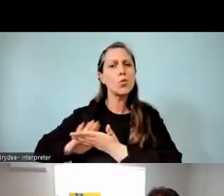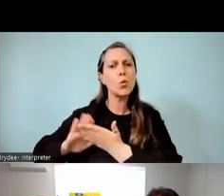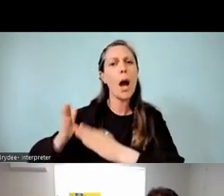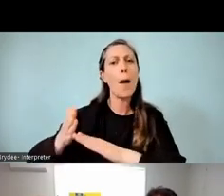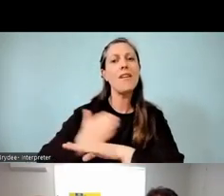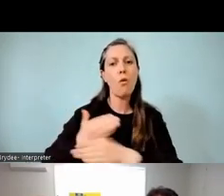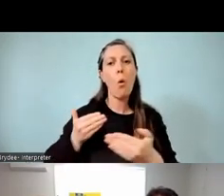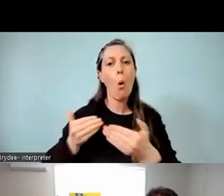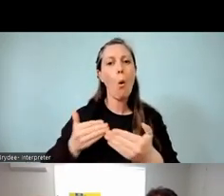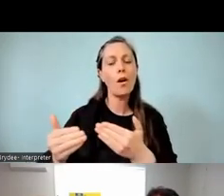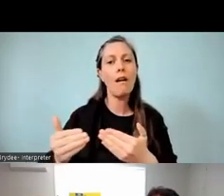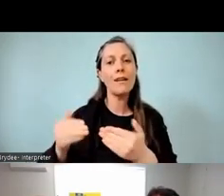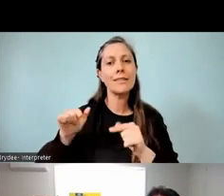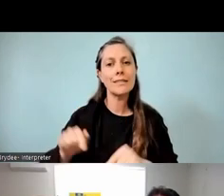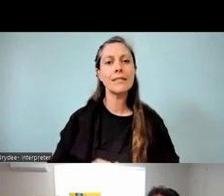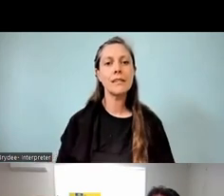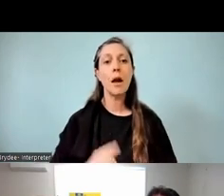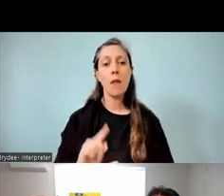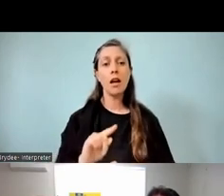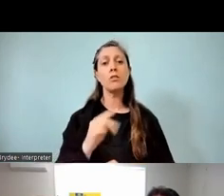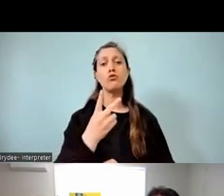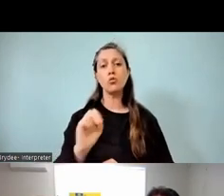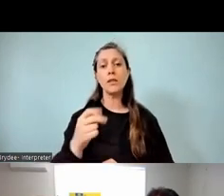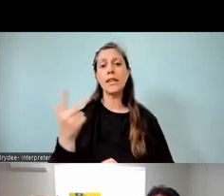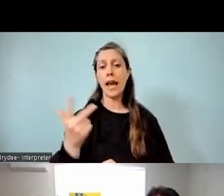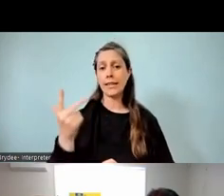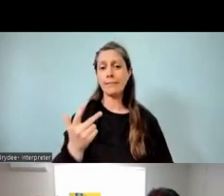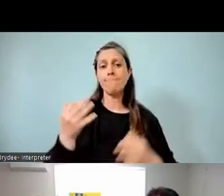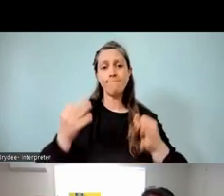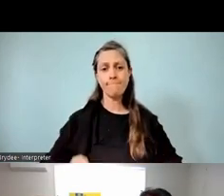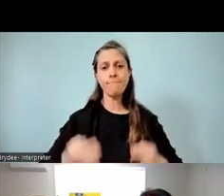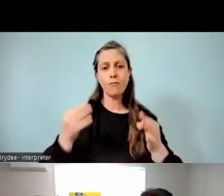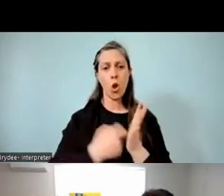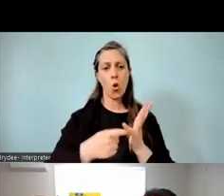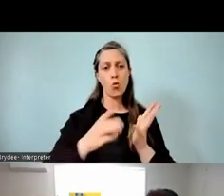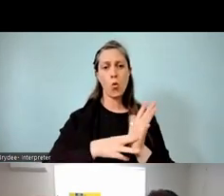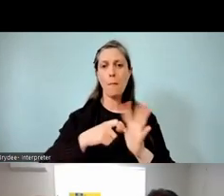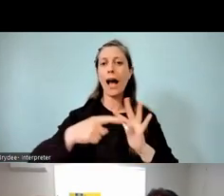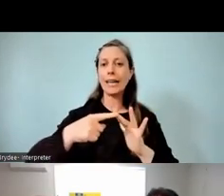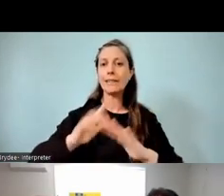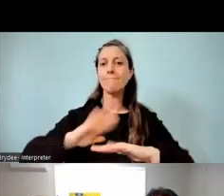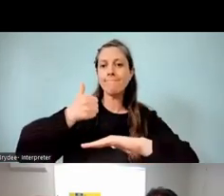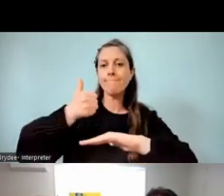But in 2018 it was decided that we put our rumaki together. Saying that though, there's a lot of groundwork